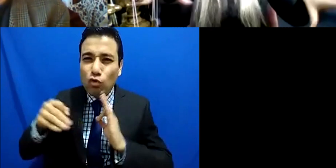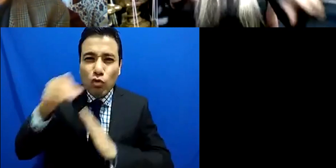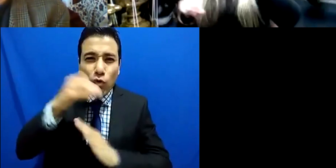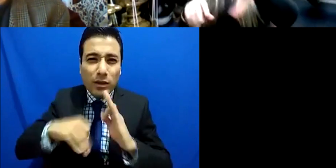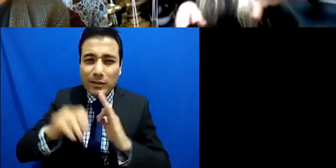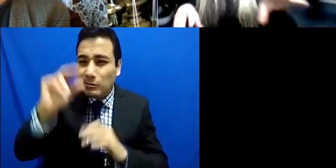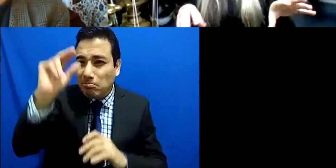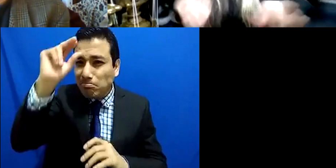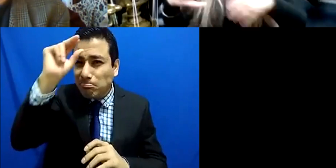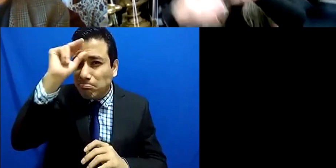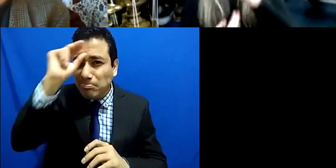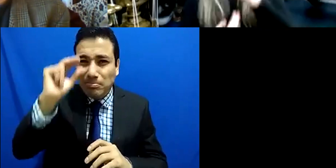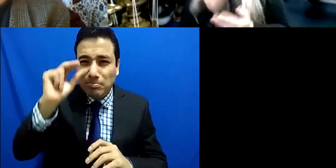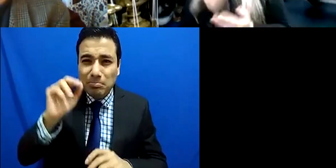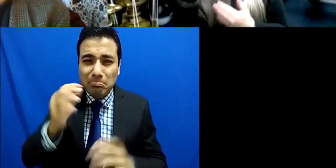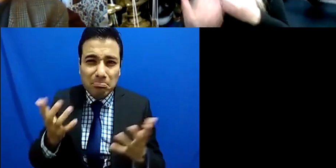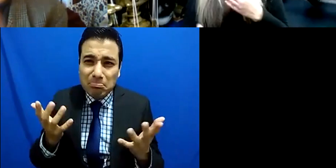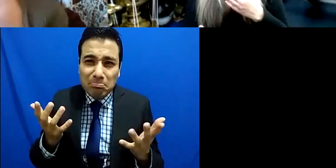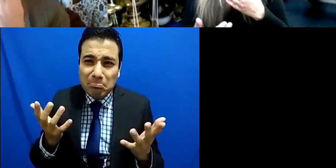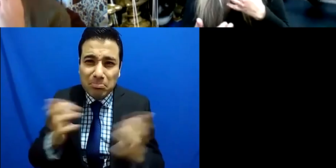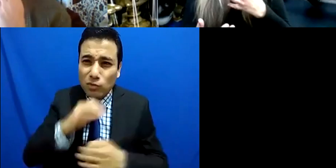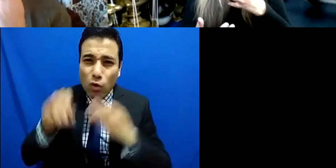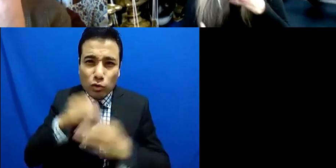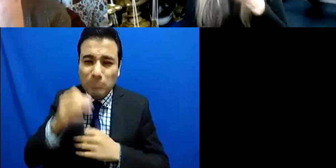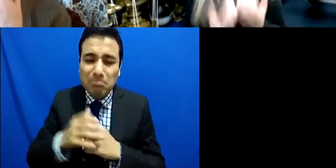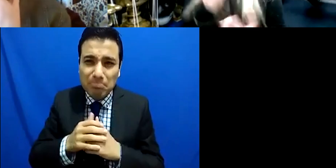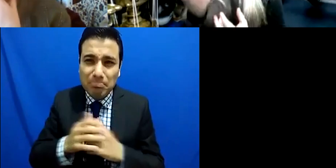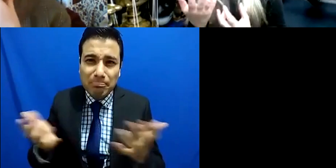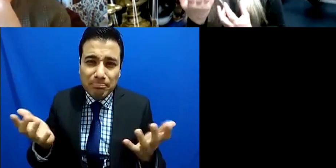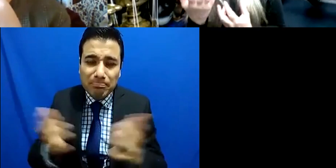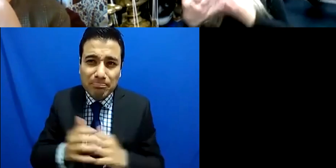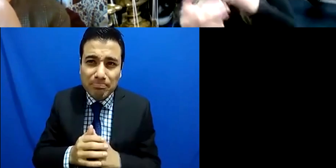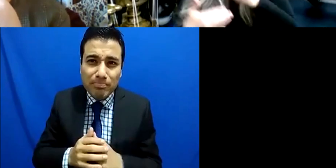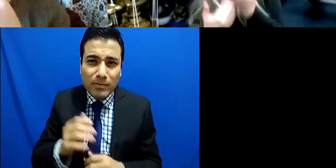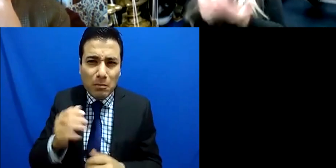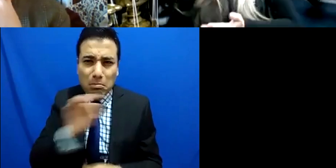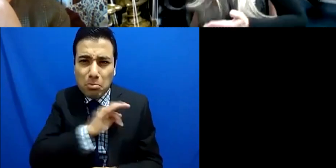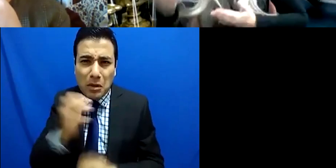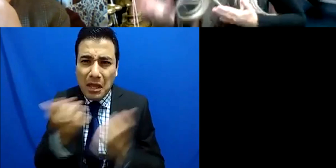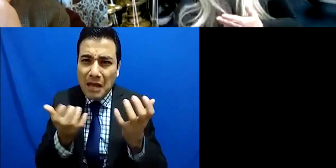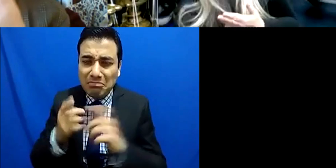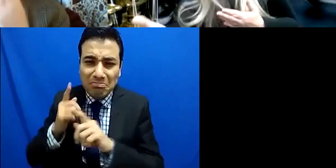of different ways but we have to be strong enough to say well this is where I would like to be